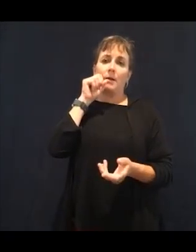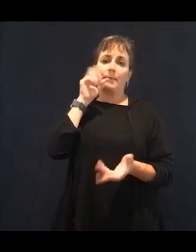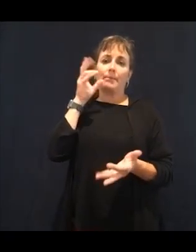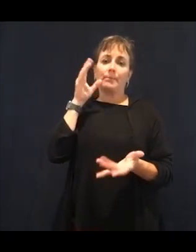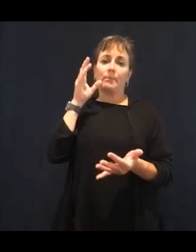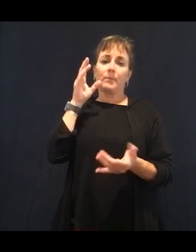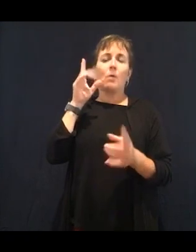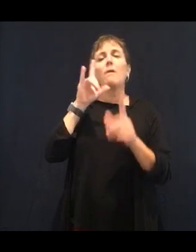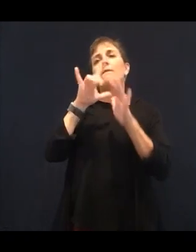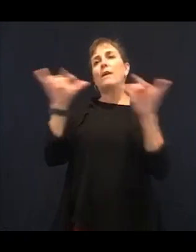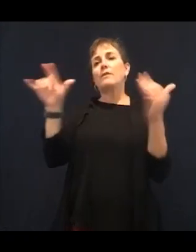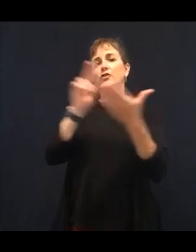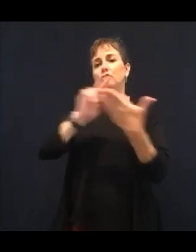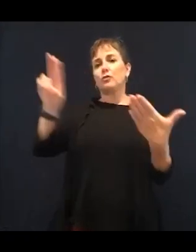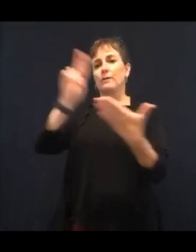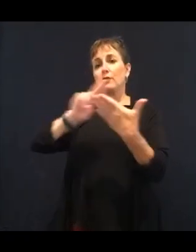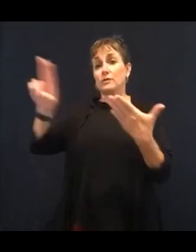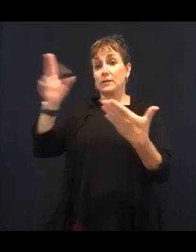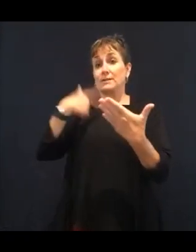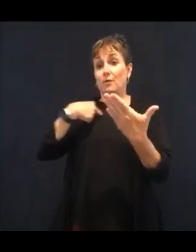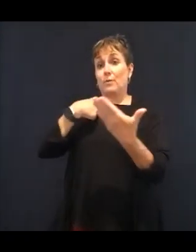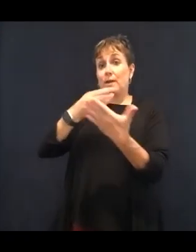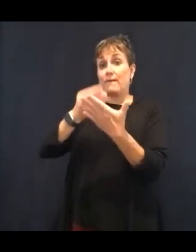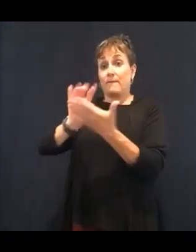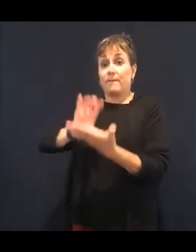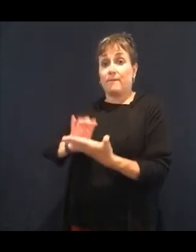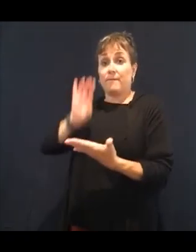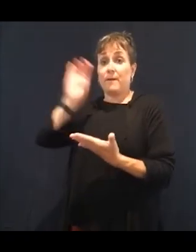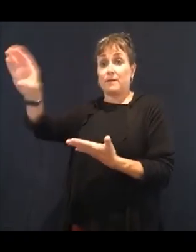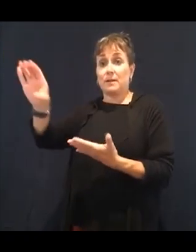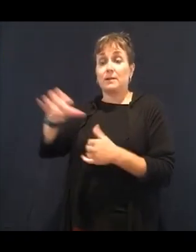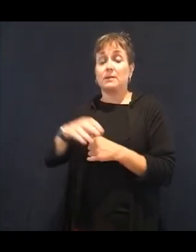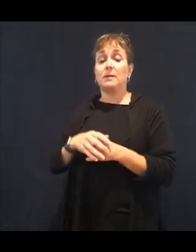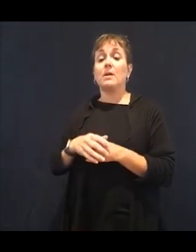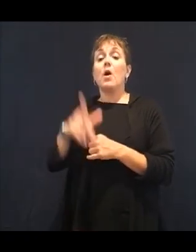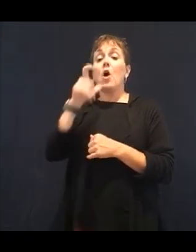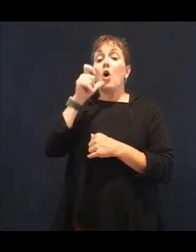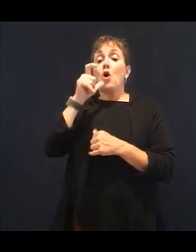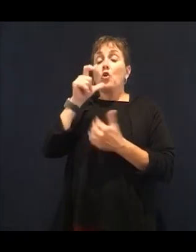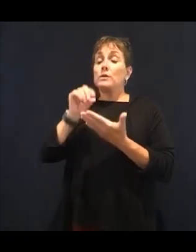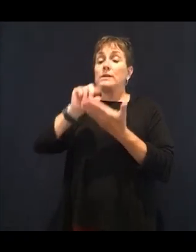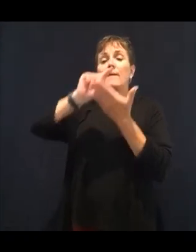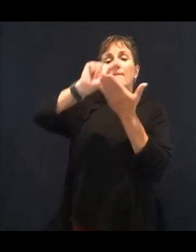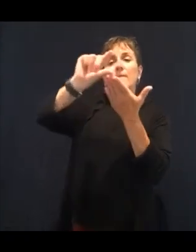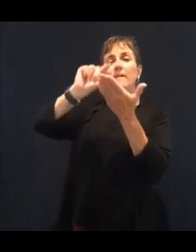out there for research. And they do research even in small groups, as small as 350 people.